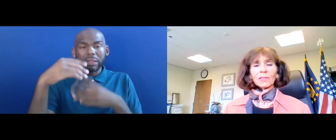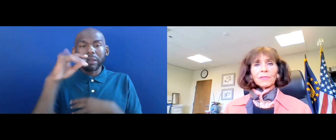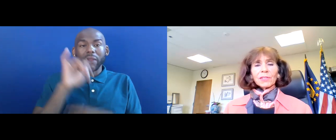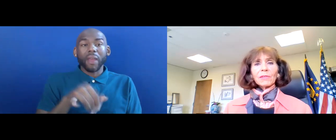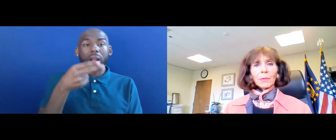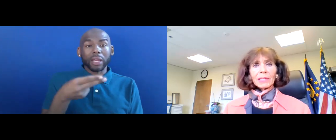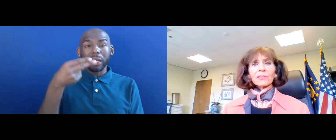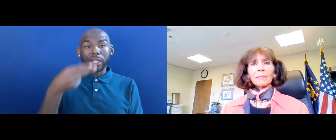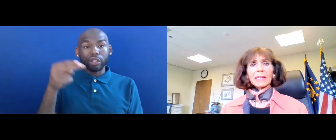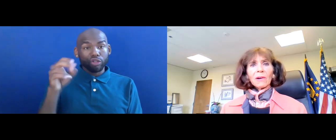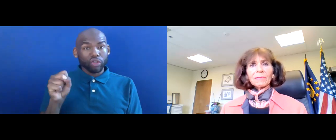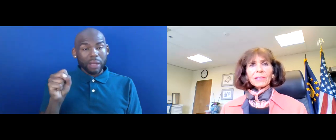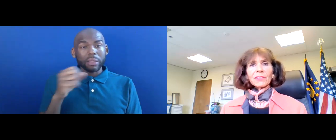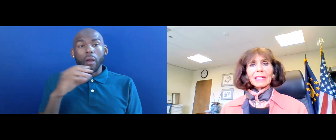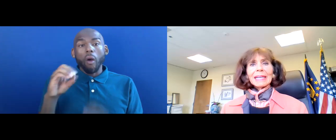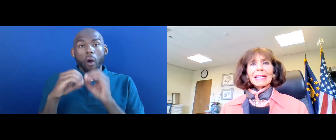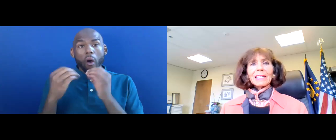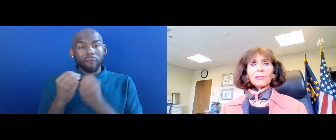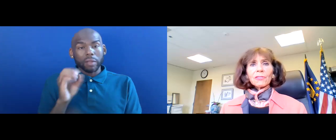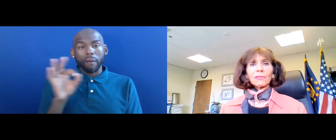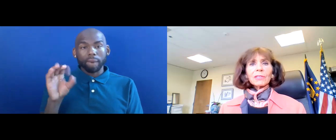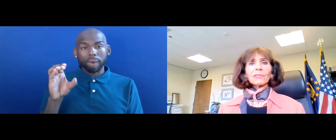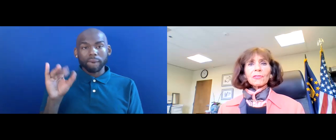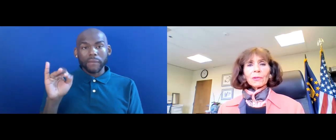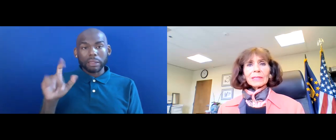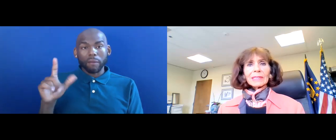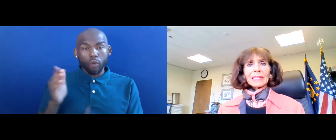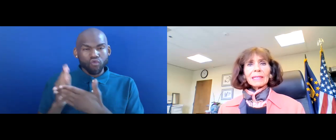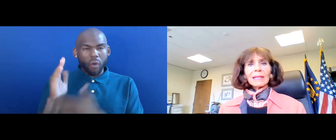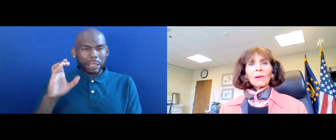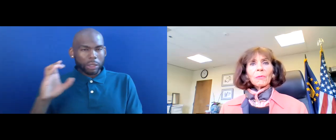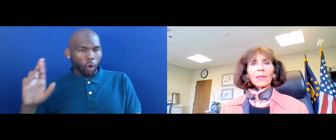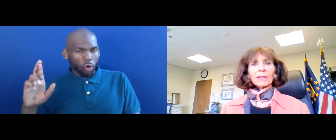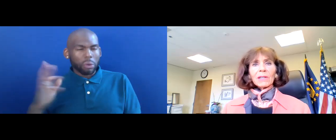OFFICE FOR CIVIL RIGHTS, MY OFFICE ISSUED JOINTLY WITH OUR